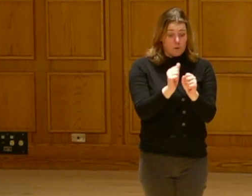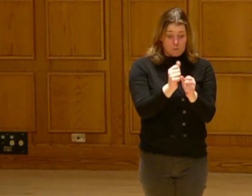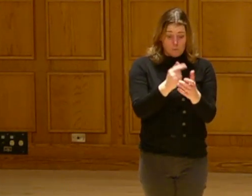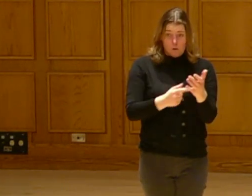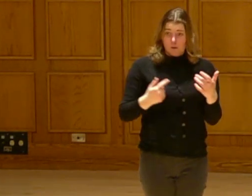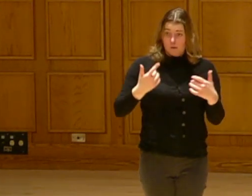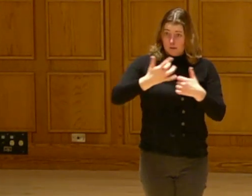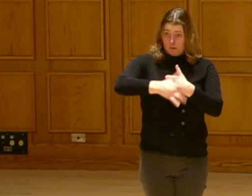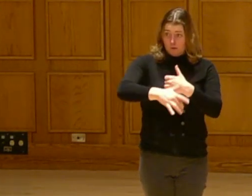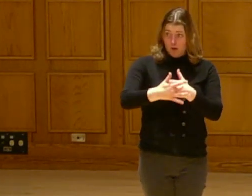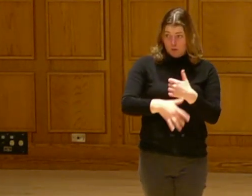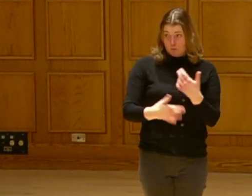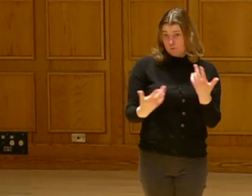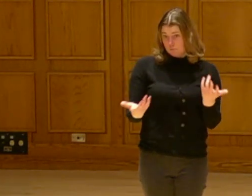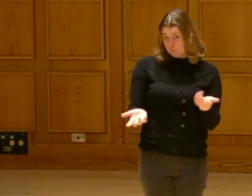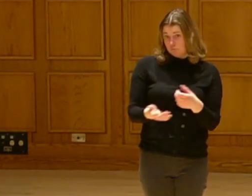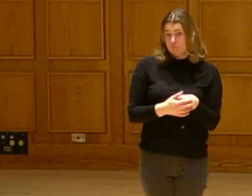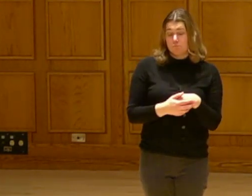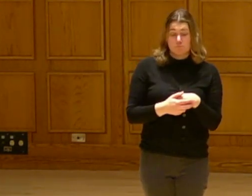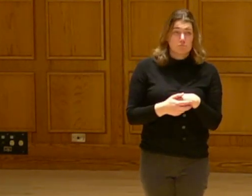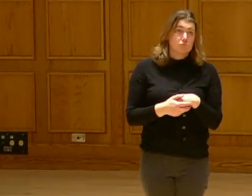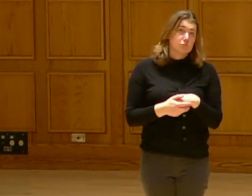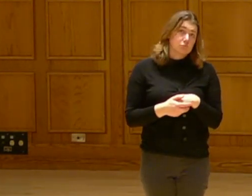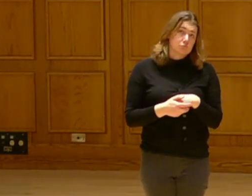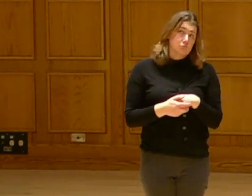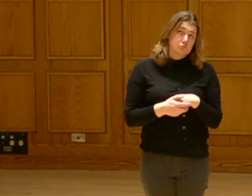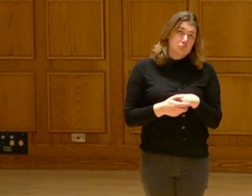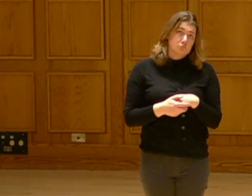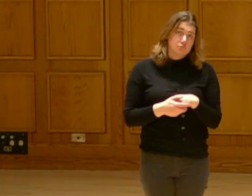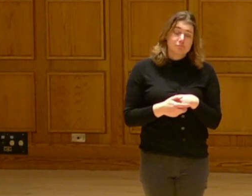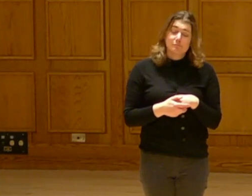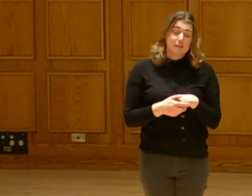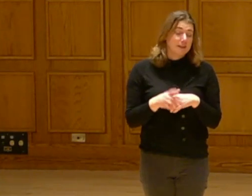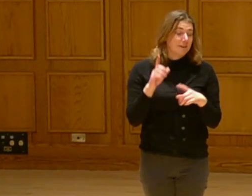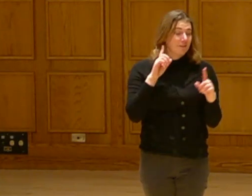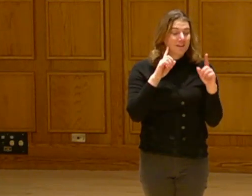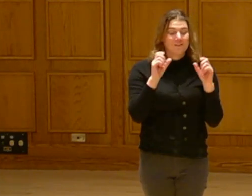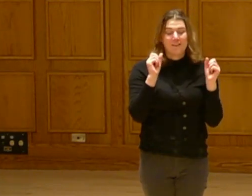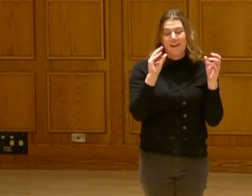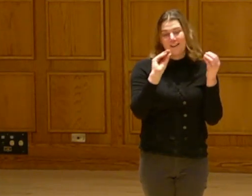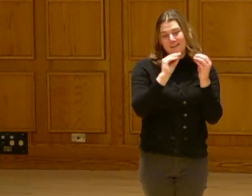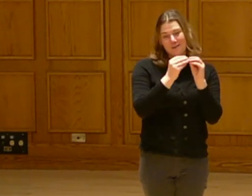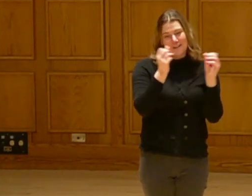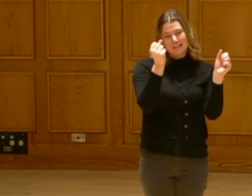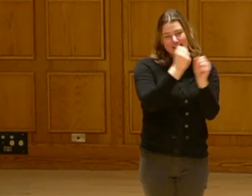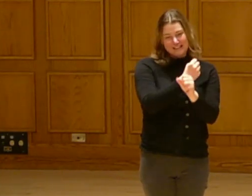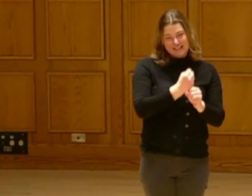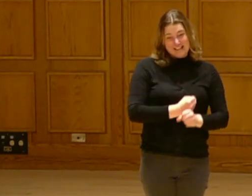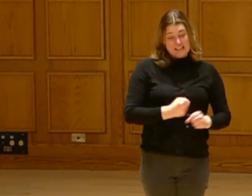we have. I know there are a lot of scary systems. I'm not trying to scare you.